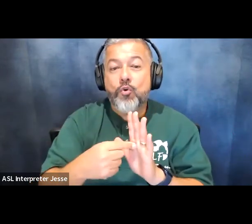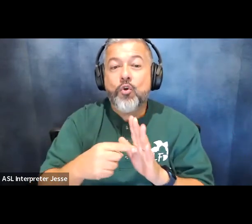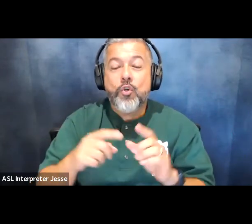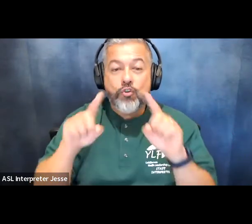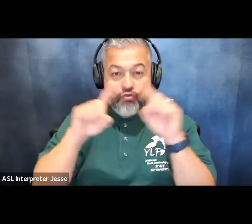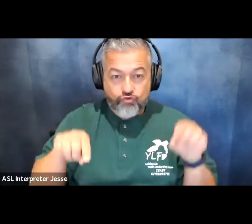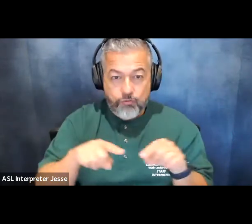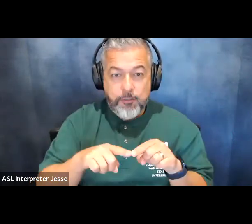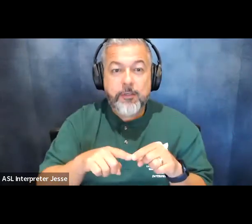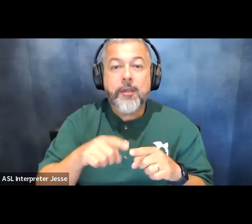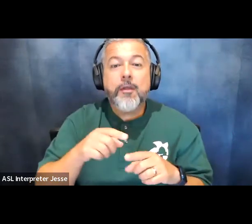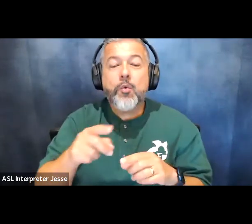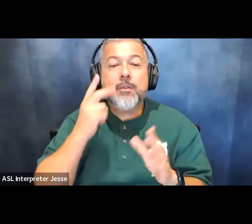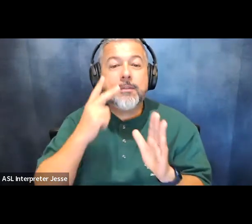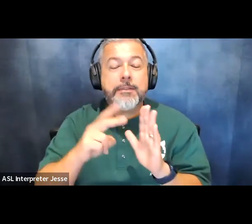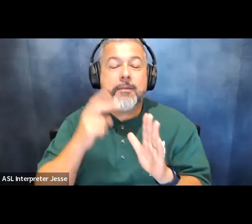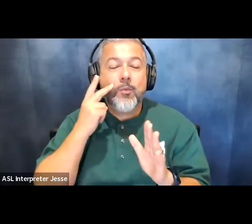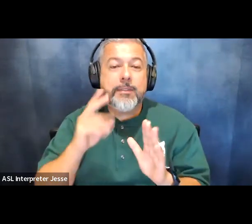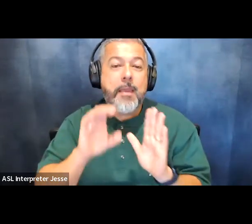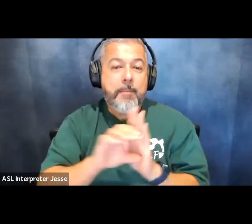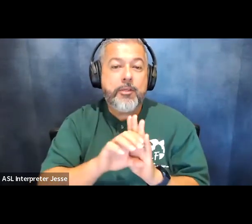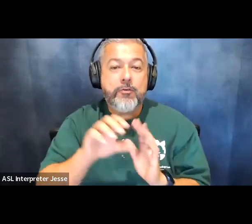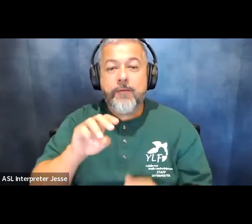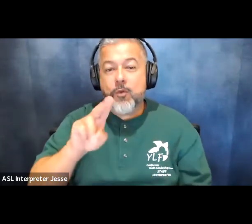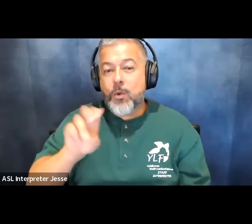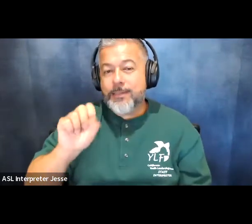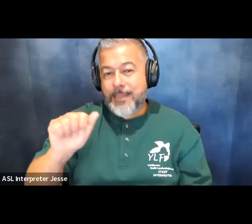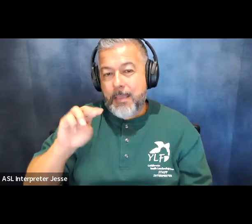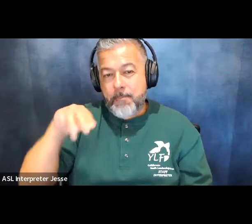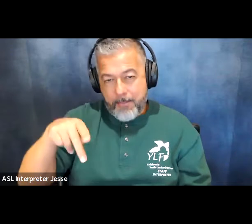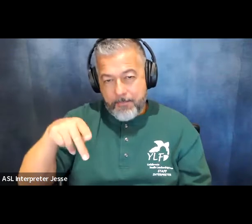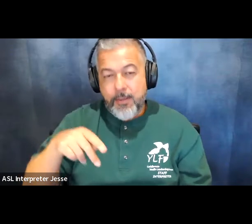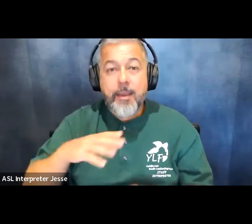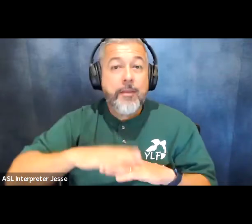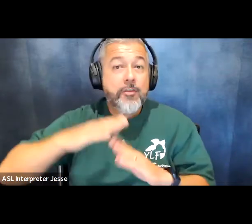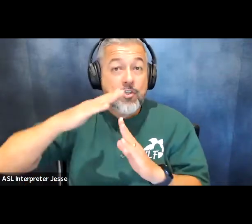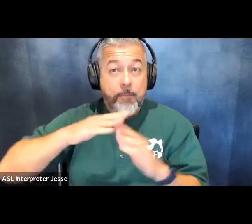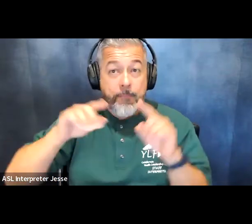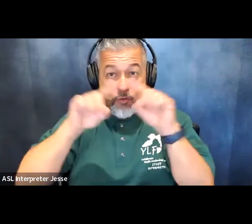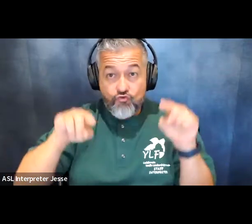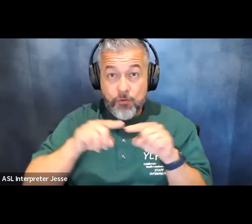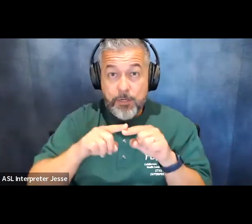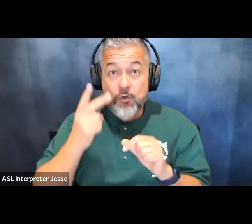states and what i'm going to have you do is at the very top of your screen um it's it probably says